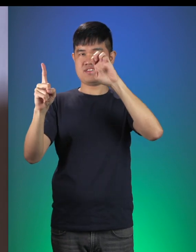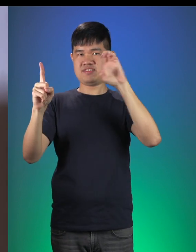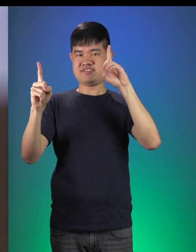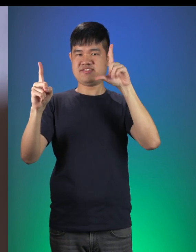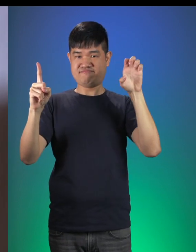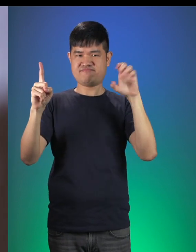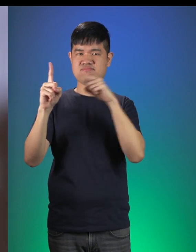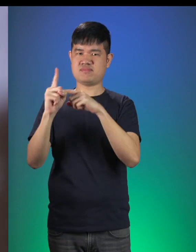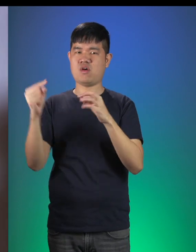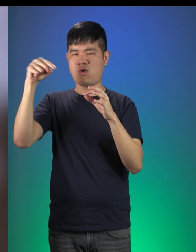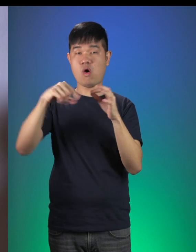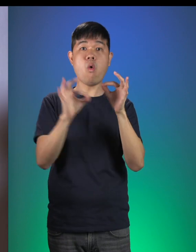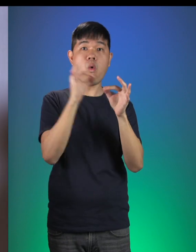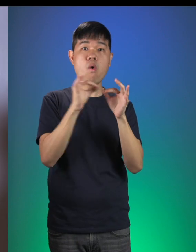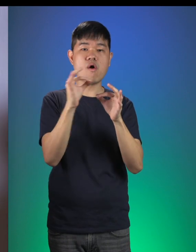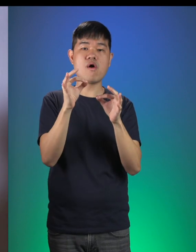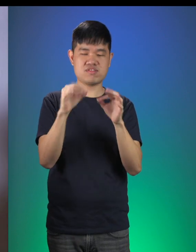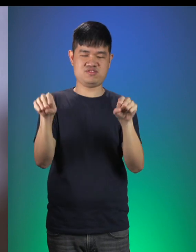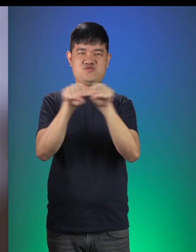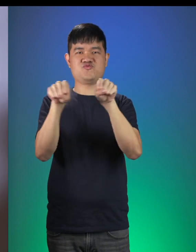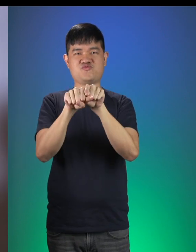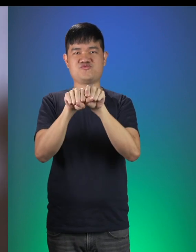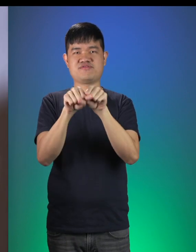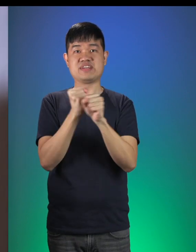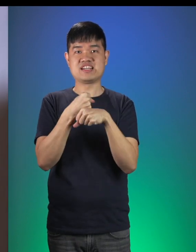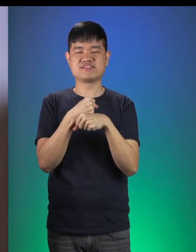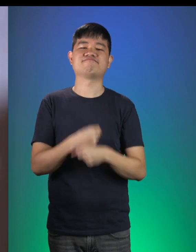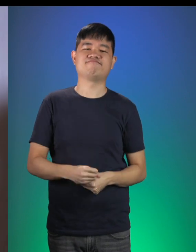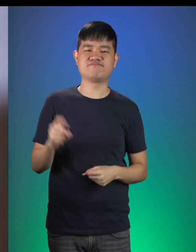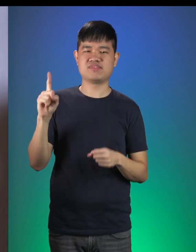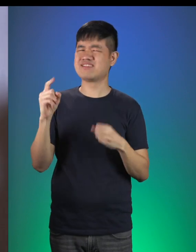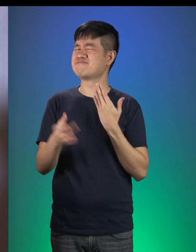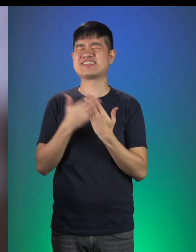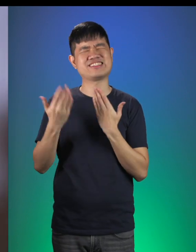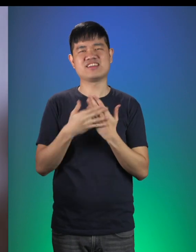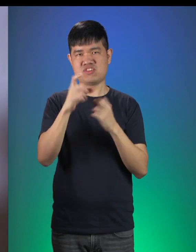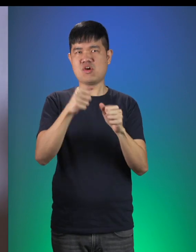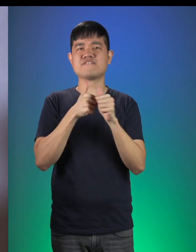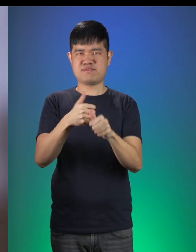that we are going to sew the pieces of leather to make the shoes. It’s really simple. You can repeat after me.